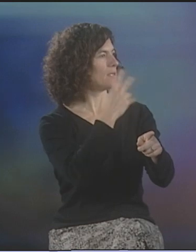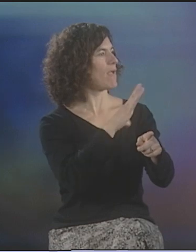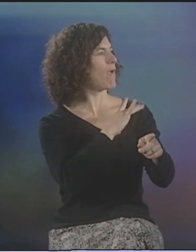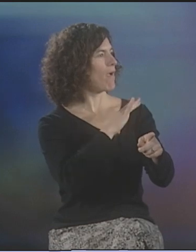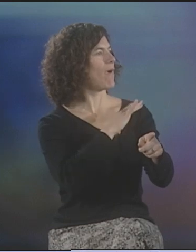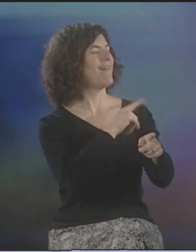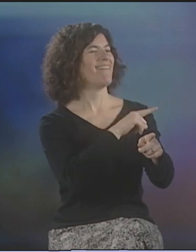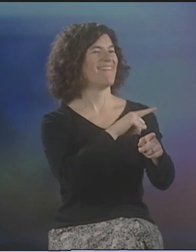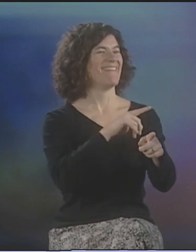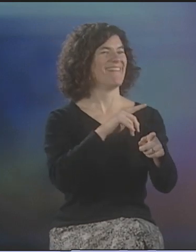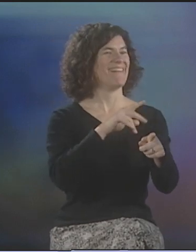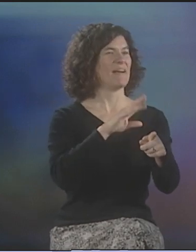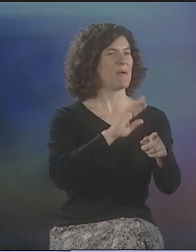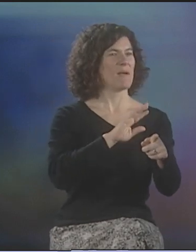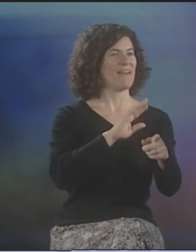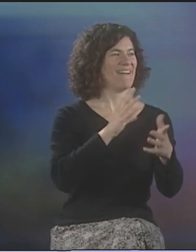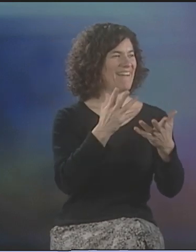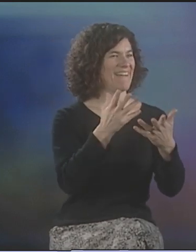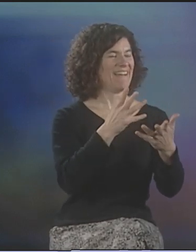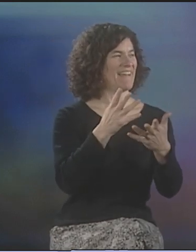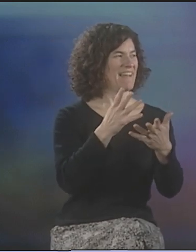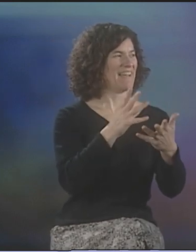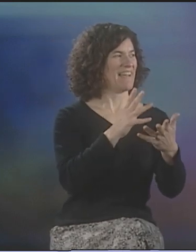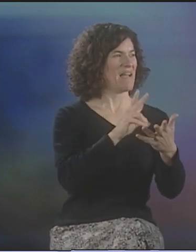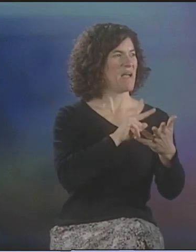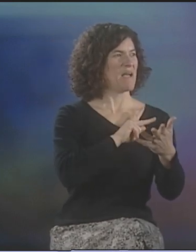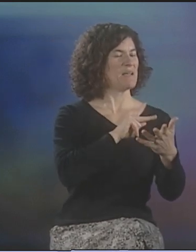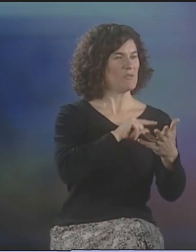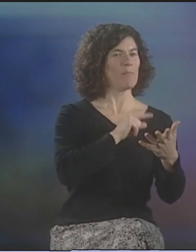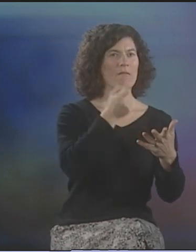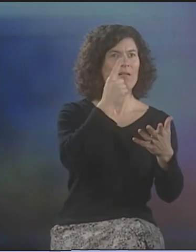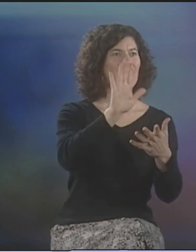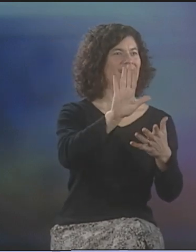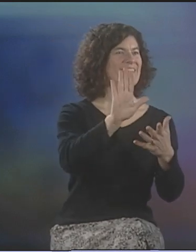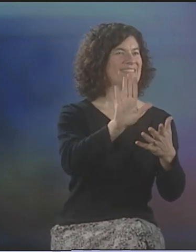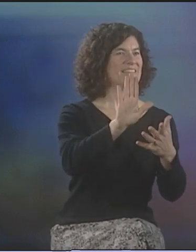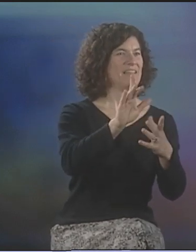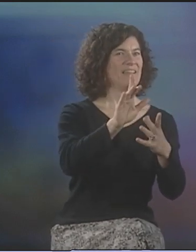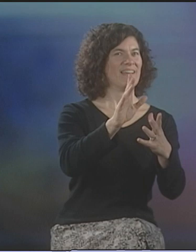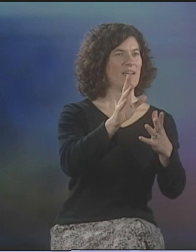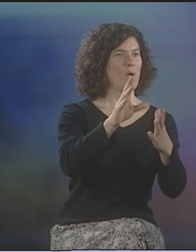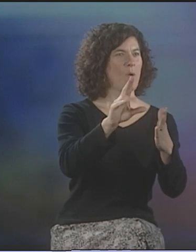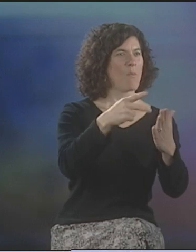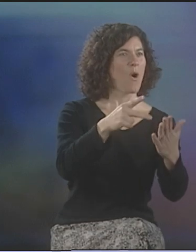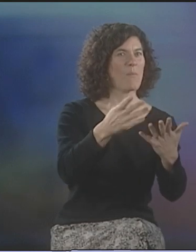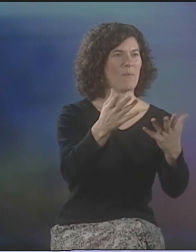ALLEN LOOKED AND SAID WHAT HE SAID TO PATRICK, AND PATRICK UNDERSTOOD WHAT ALLEN WAS TRYING TO SAY,